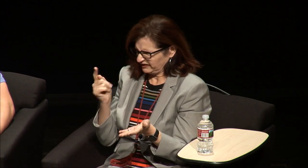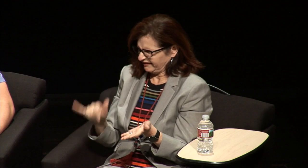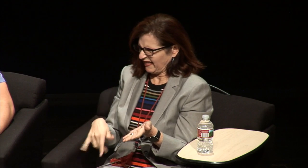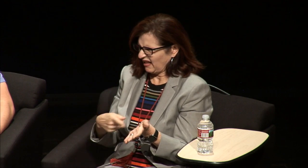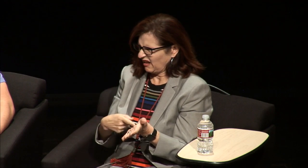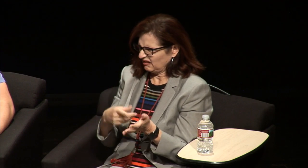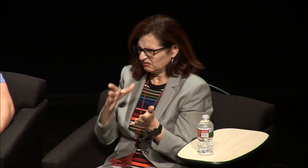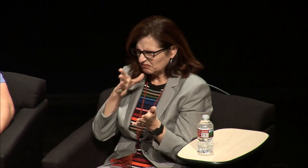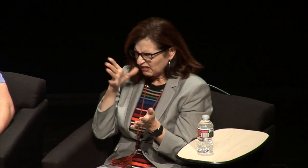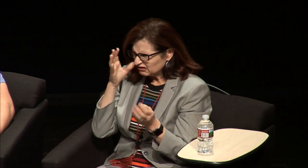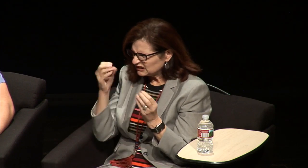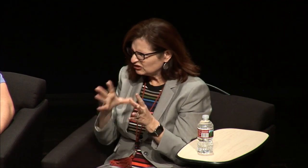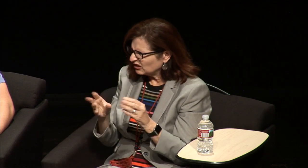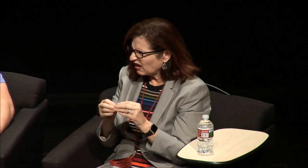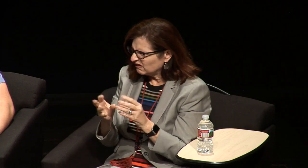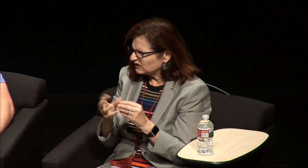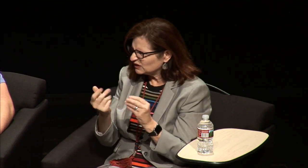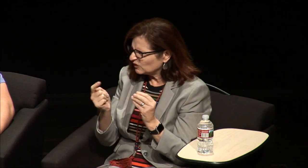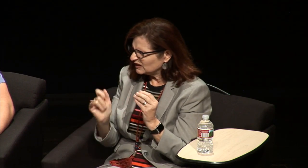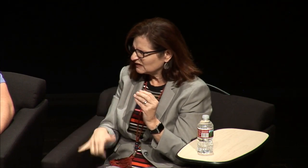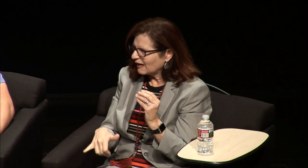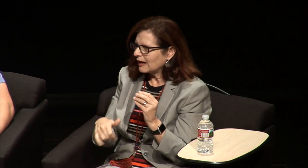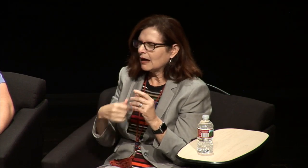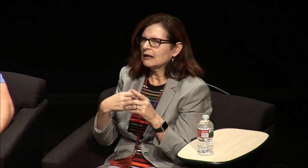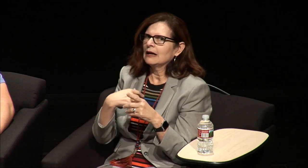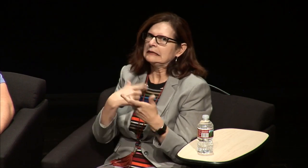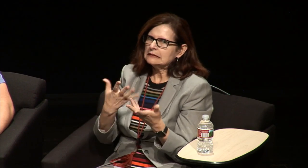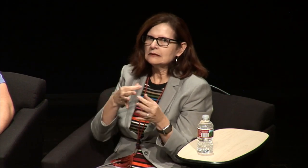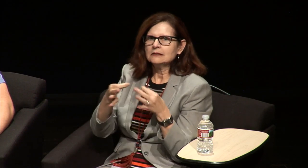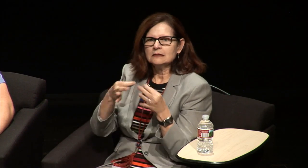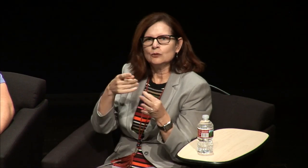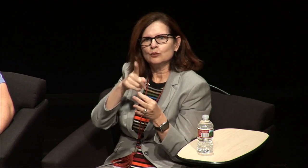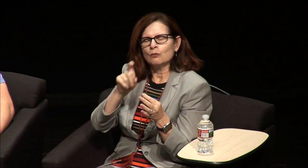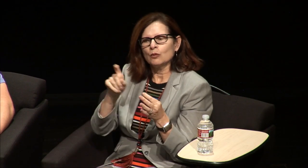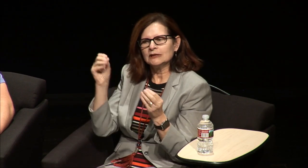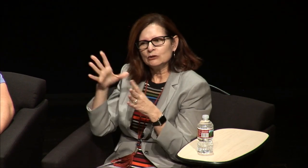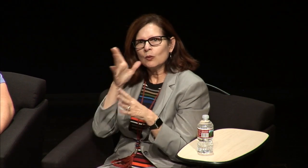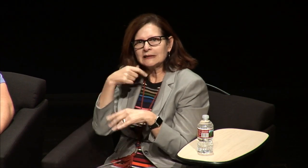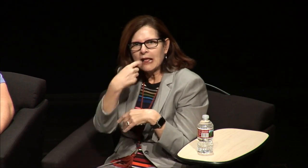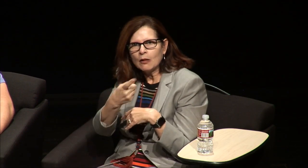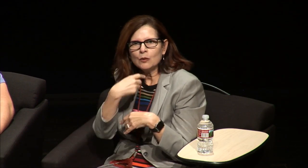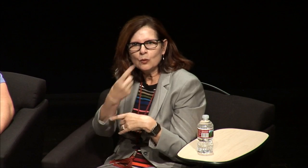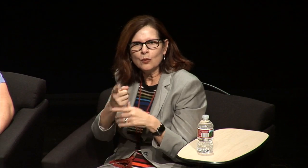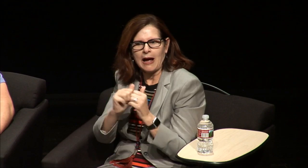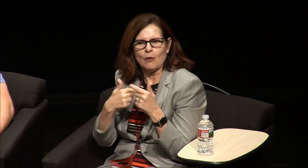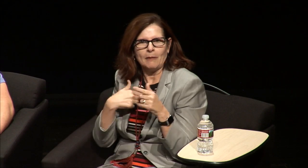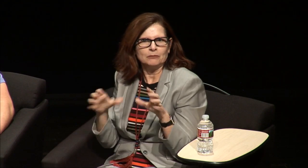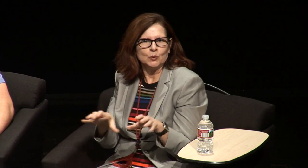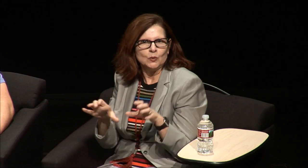and meet with the parents and my parents asked me what is this what's a parent-teacher conference and so I explained to my parents well you have to